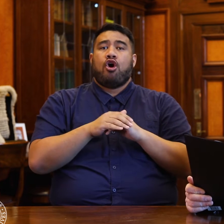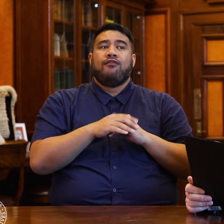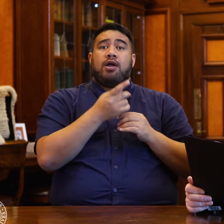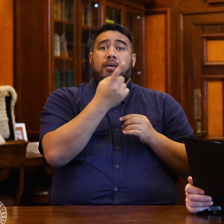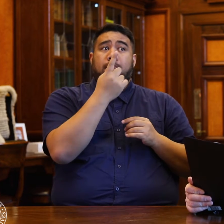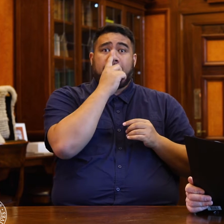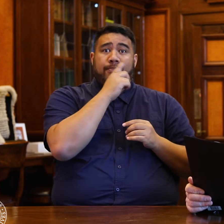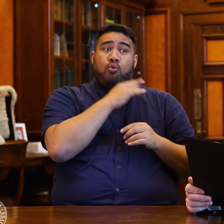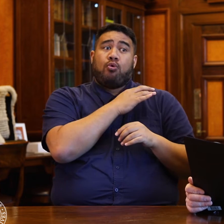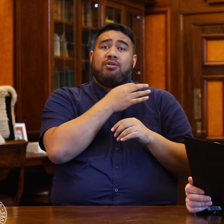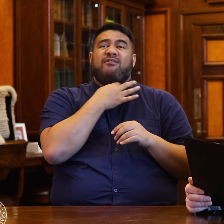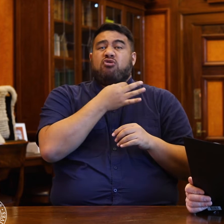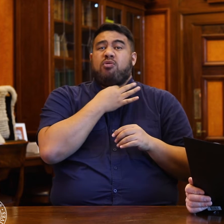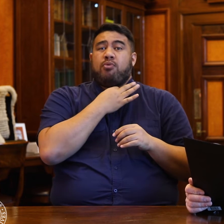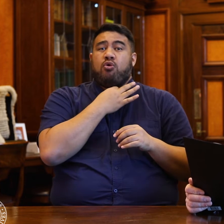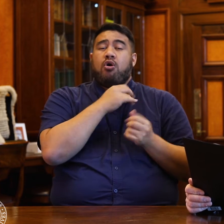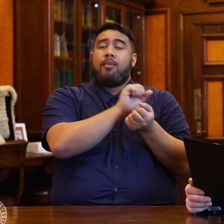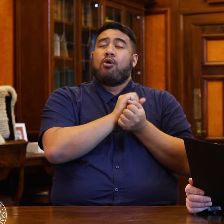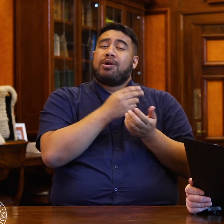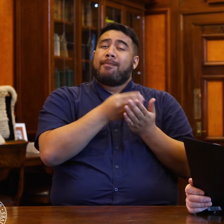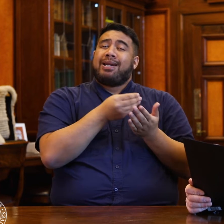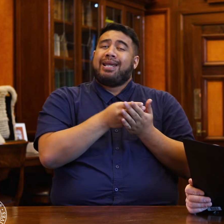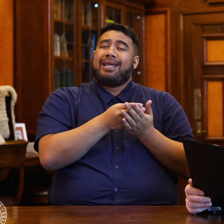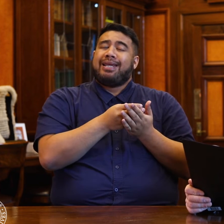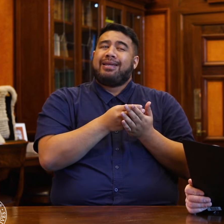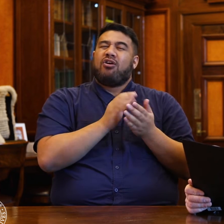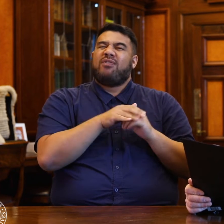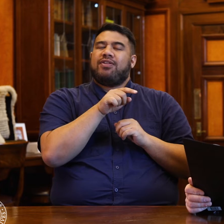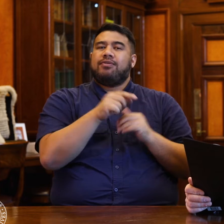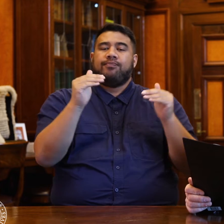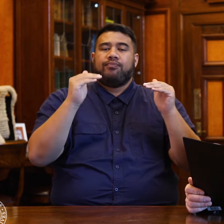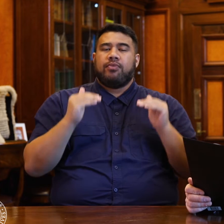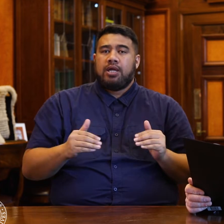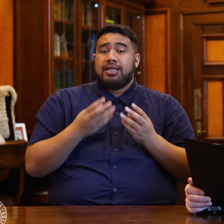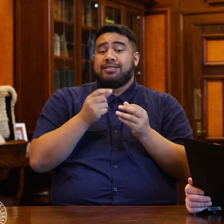A couple of questions likely to be pretty contentious at the end – one, David Bennett,